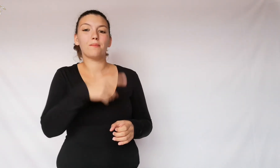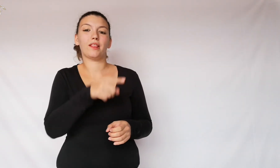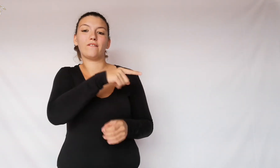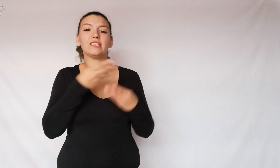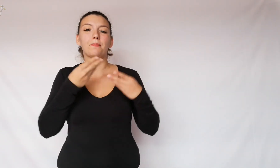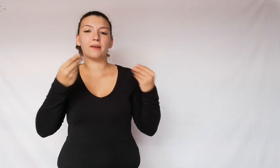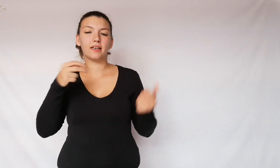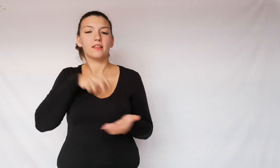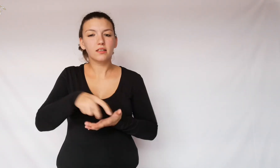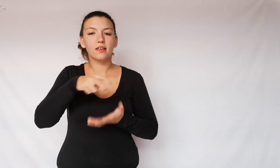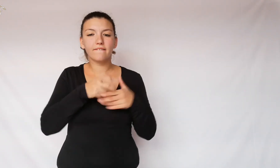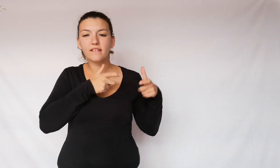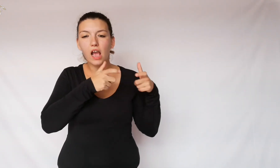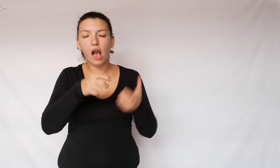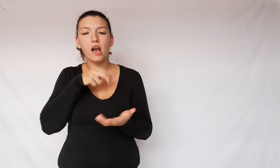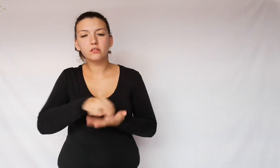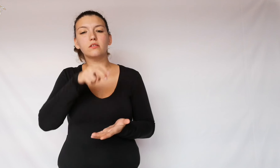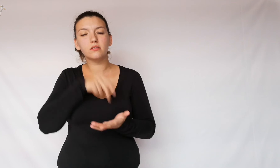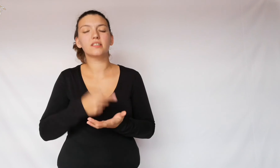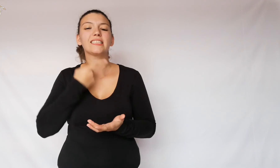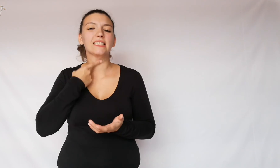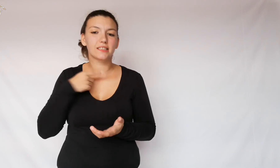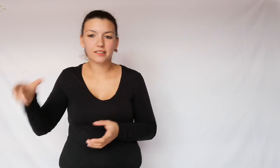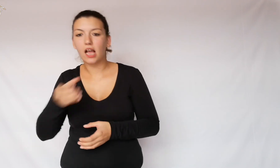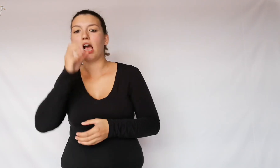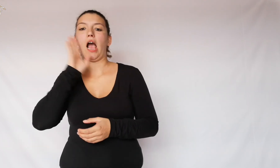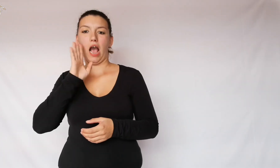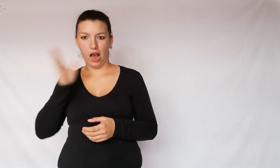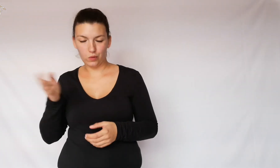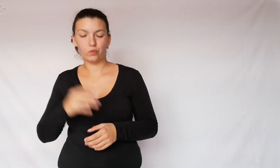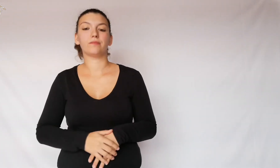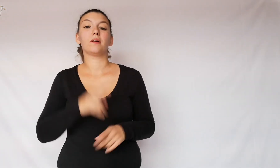souls set out on a long journey and so they can quench their thirst.